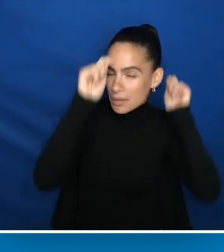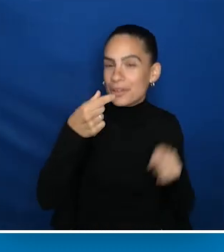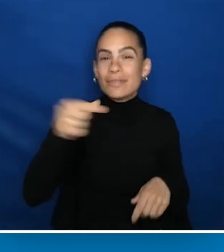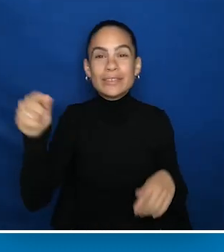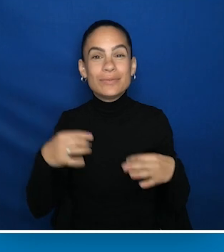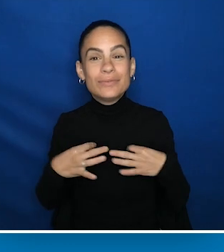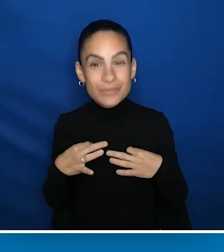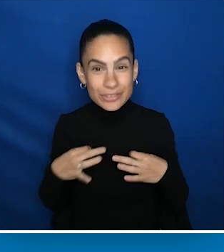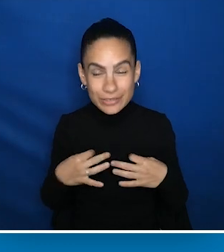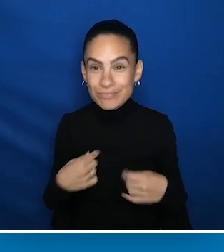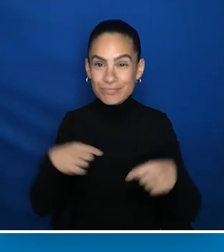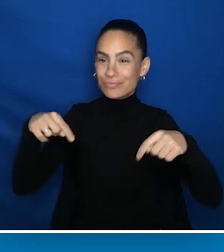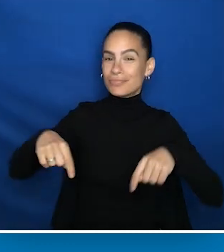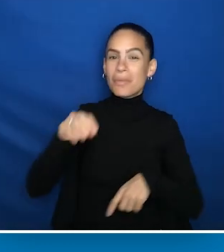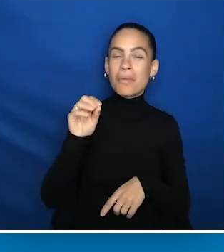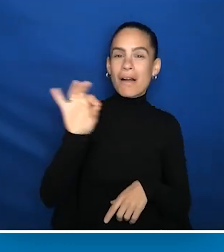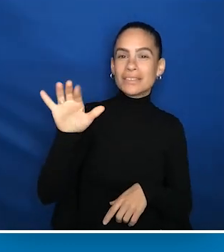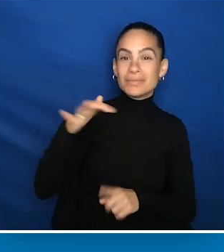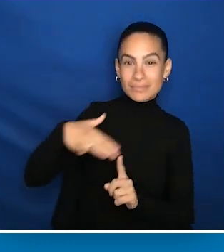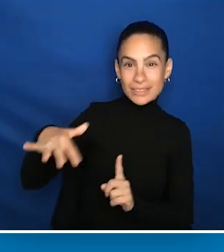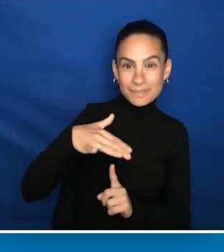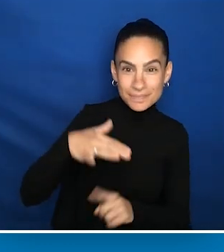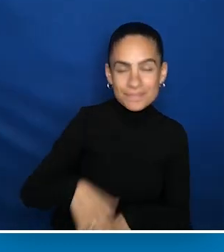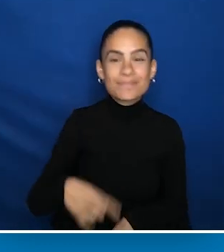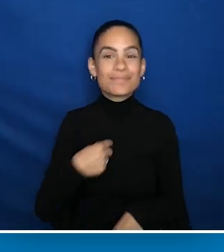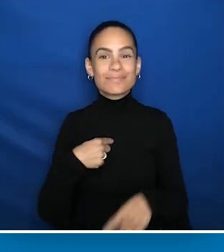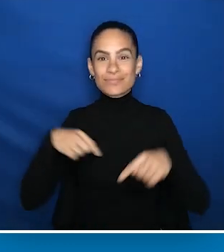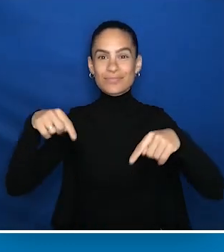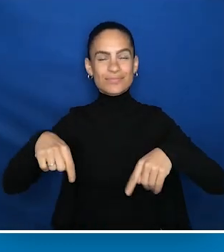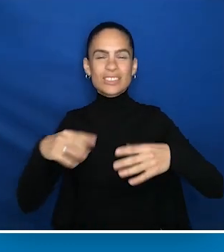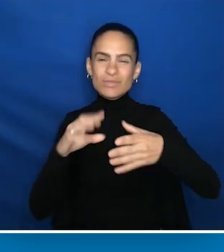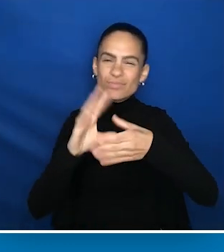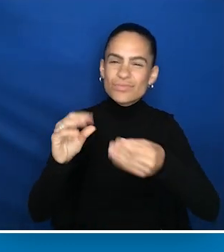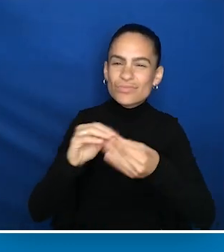and I'm in an office setting. I'm here tonight to share a bit about my journey with you.